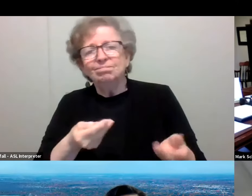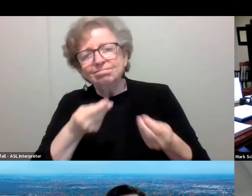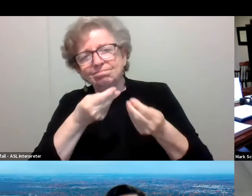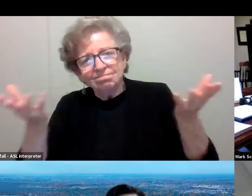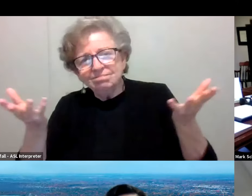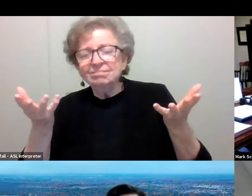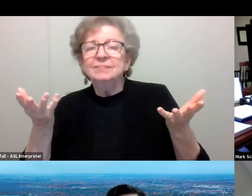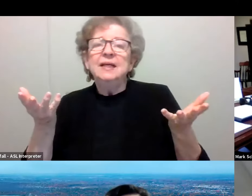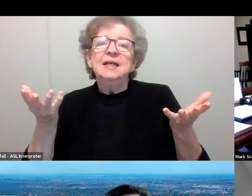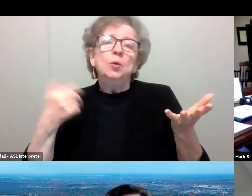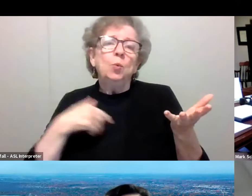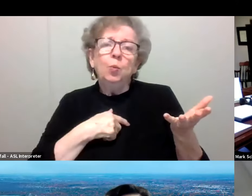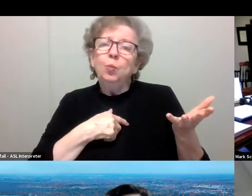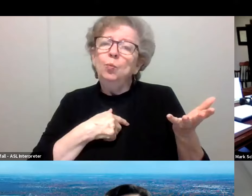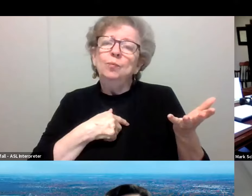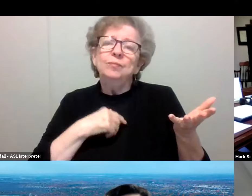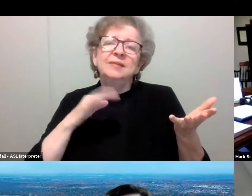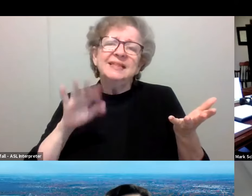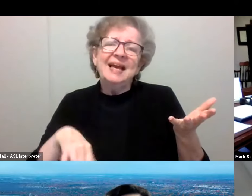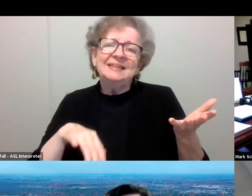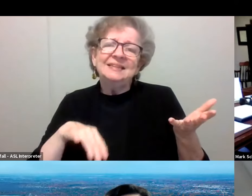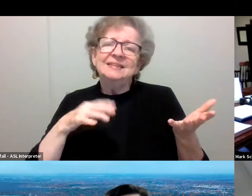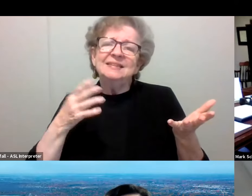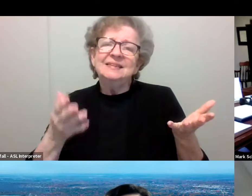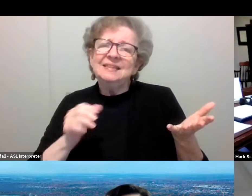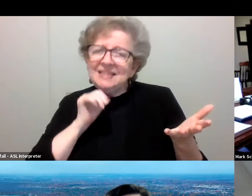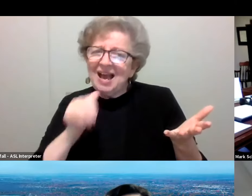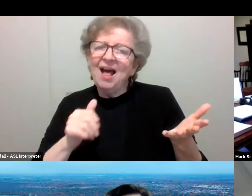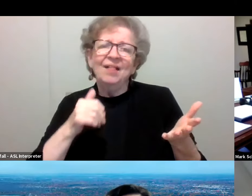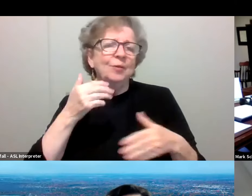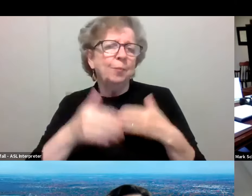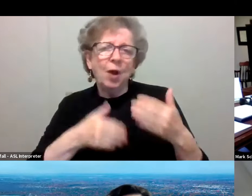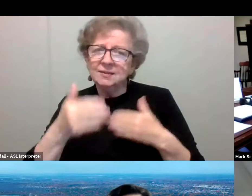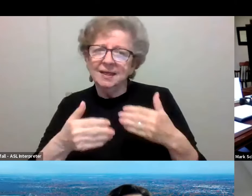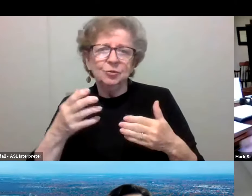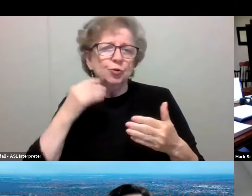These are not the process by which we're identifying close contacts.